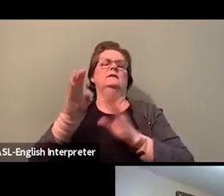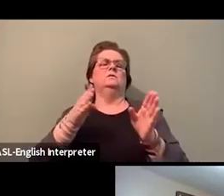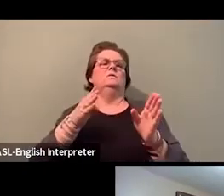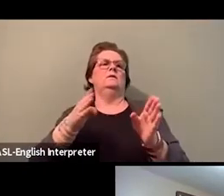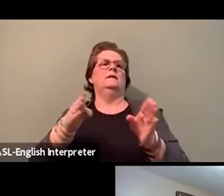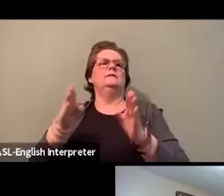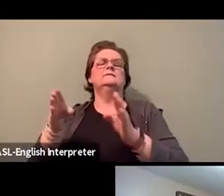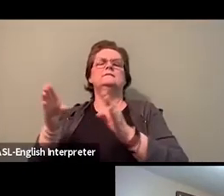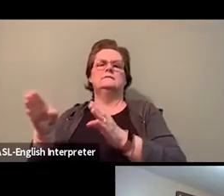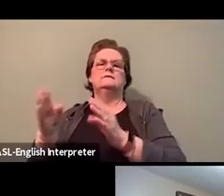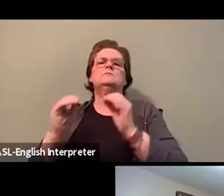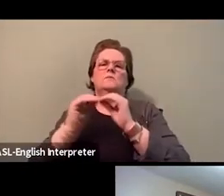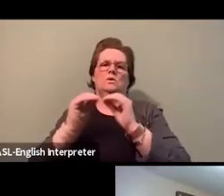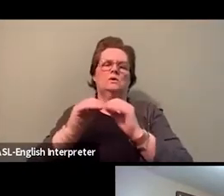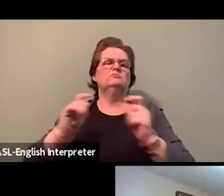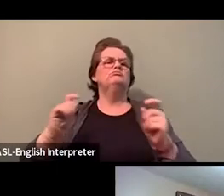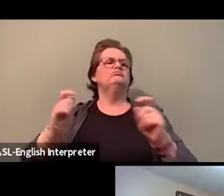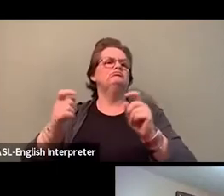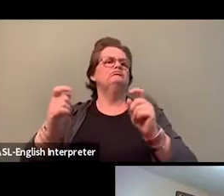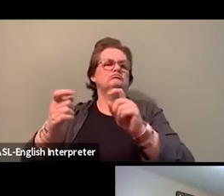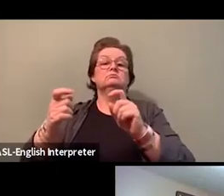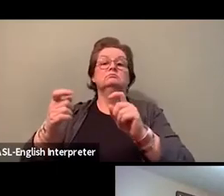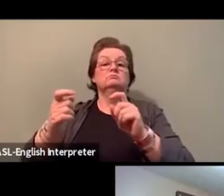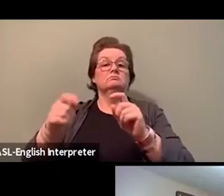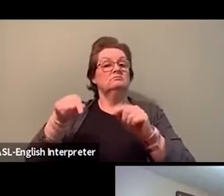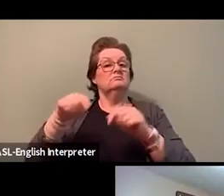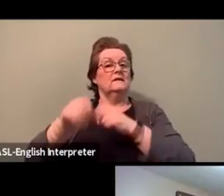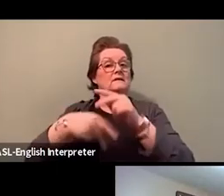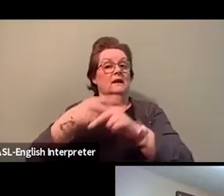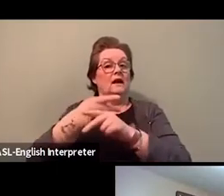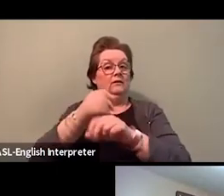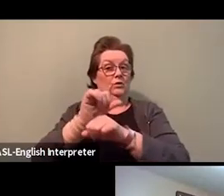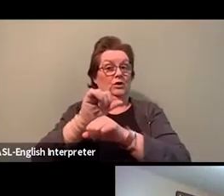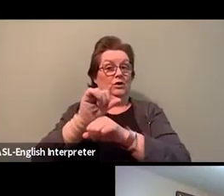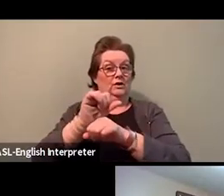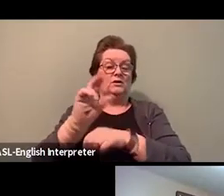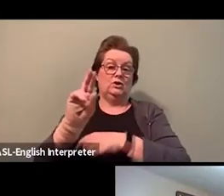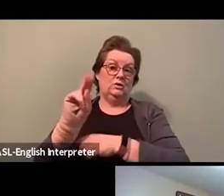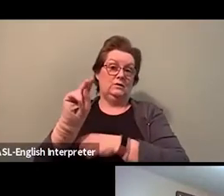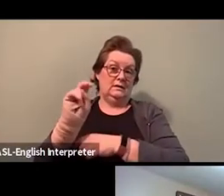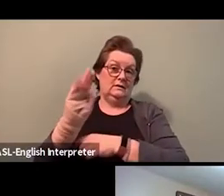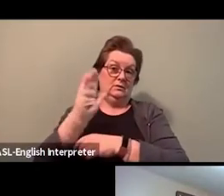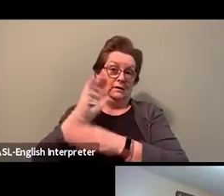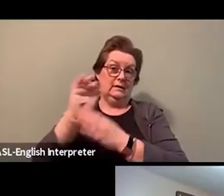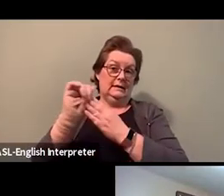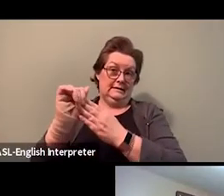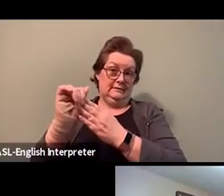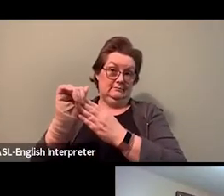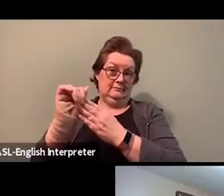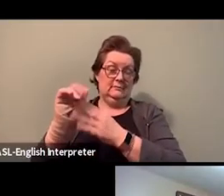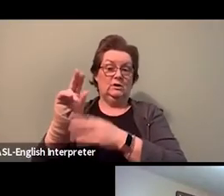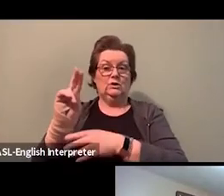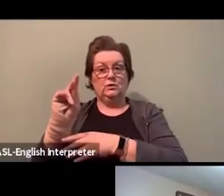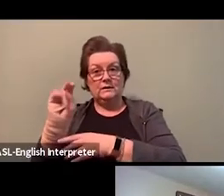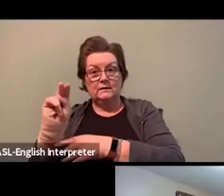Unions, were on the forefront of this work. And unions and communities, you know, like CBTU and CUPE,